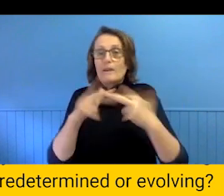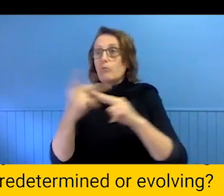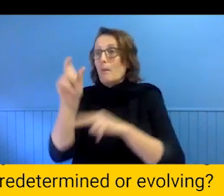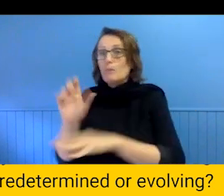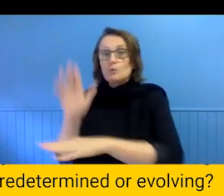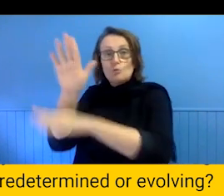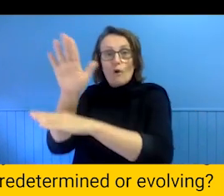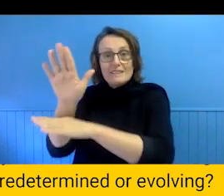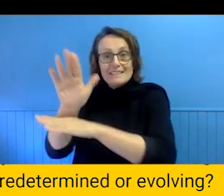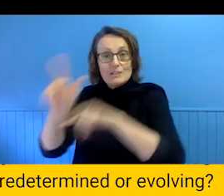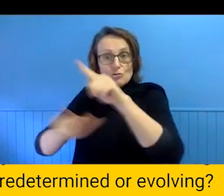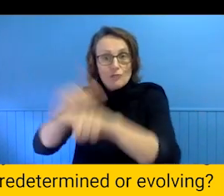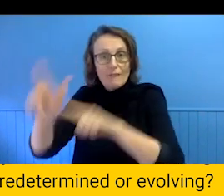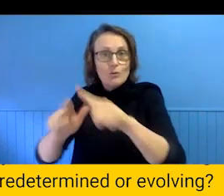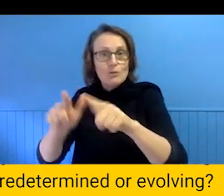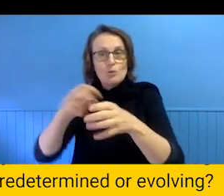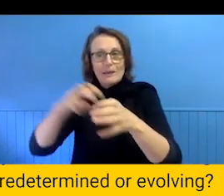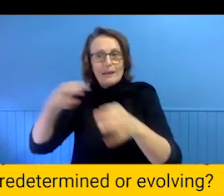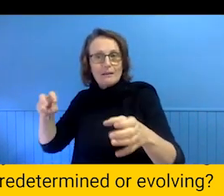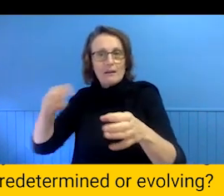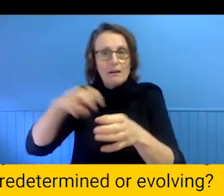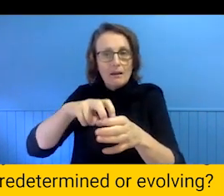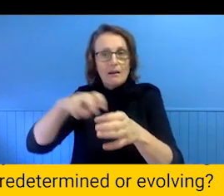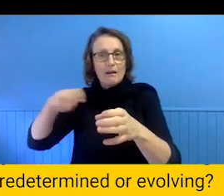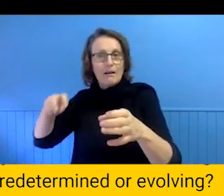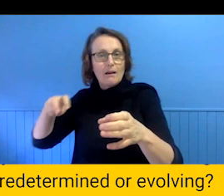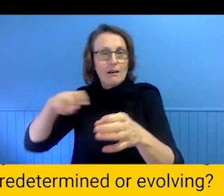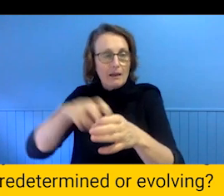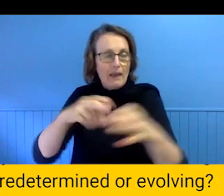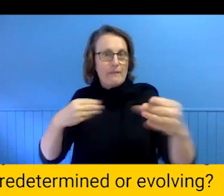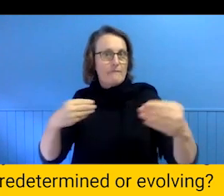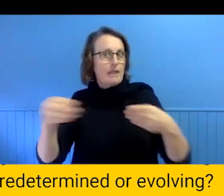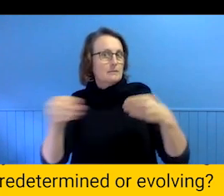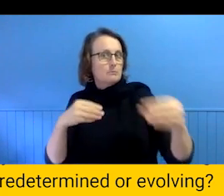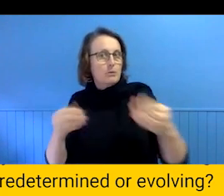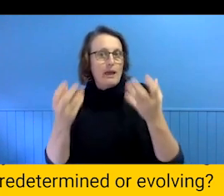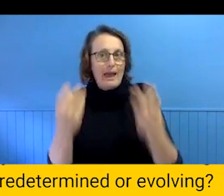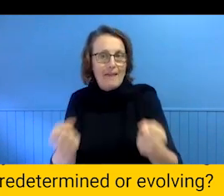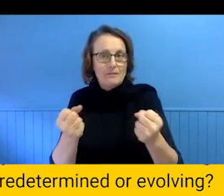creatively, but also to step out from APHIDS and work on other projects. So how does it work?